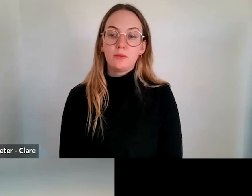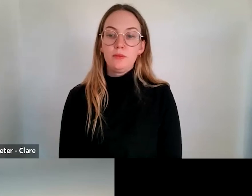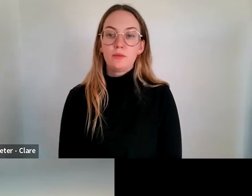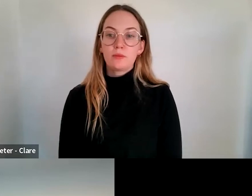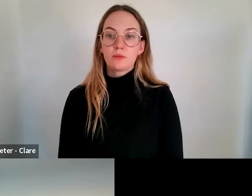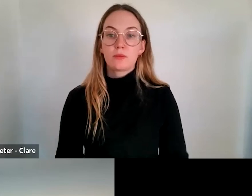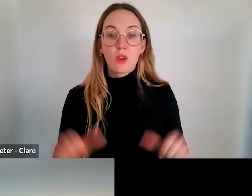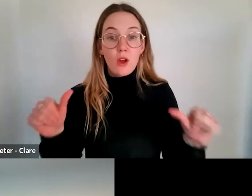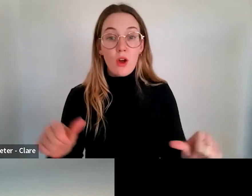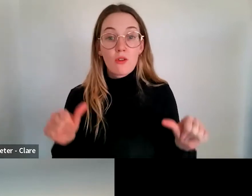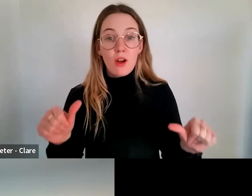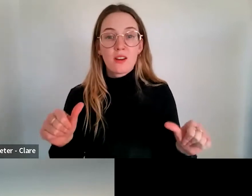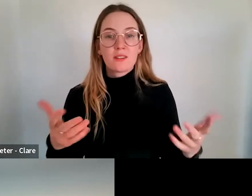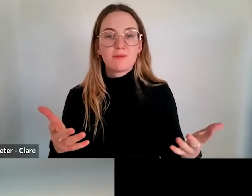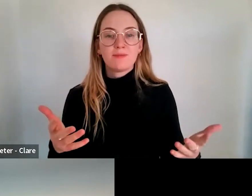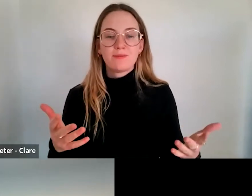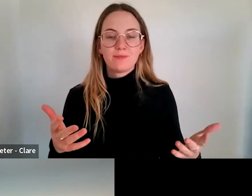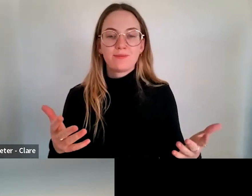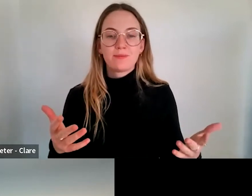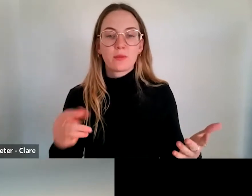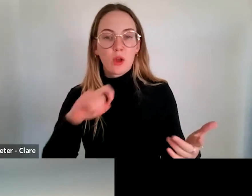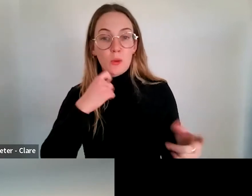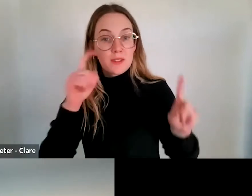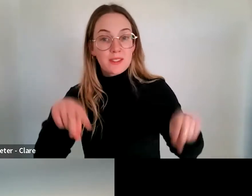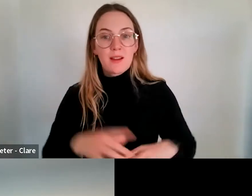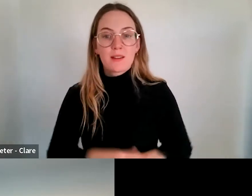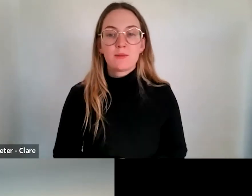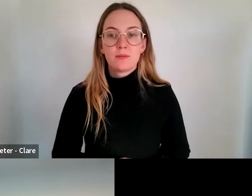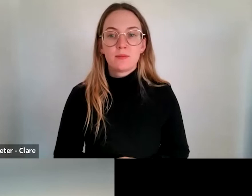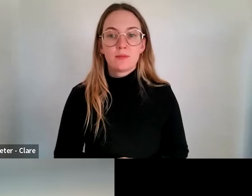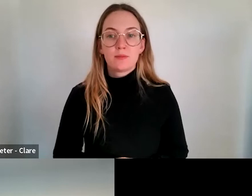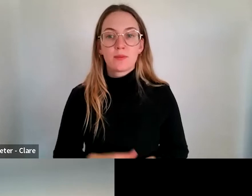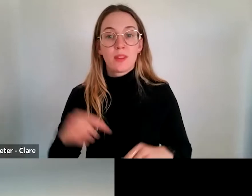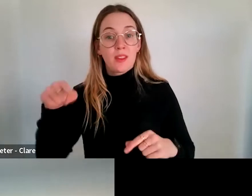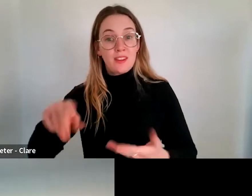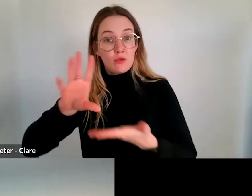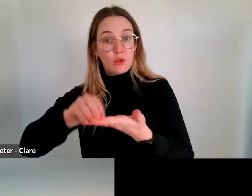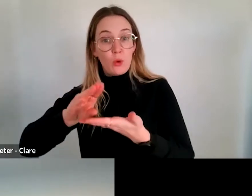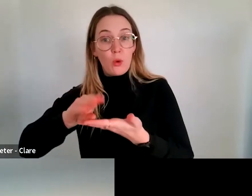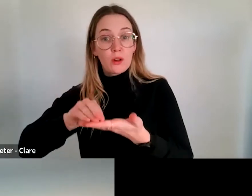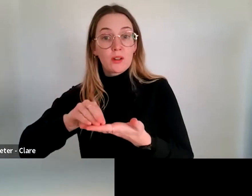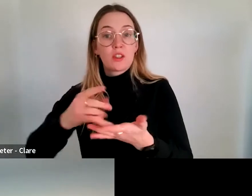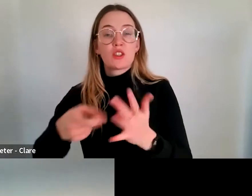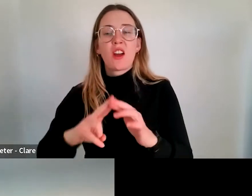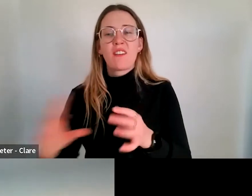Andy Donnovan: Alright. We might make a start, and we are recording this webinar, so those who join late can catch up with what's